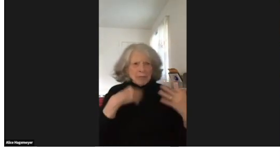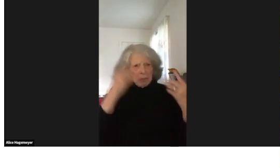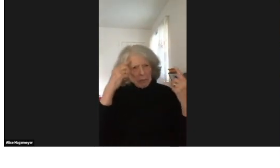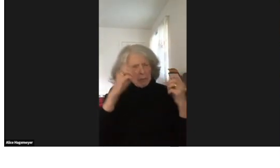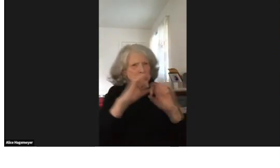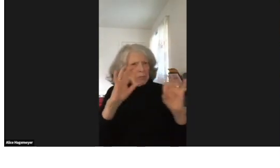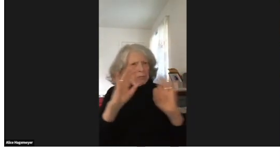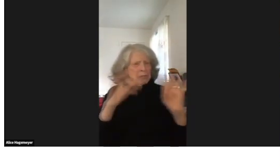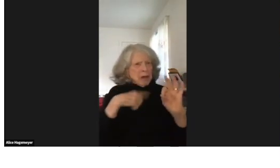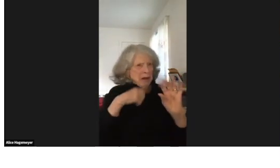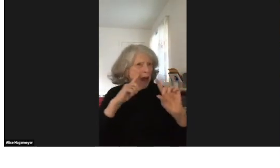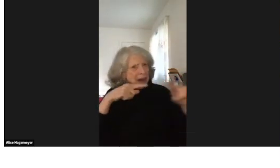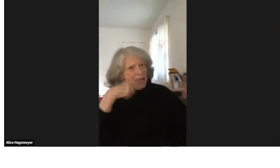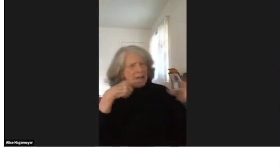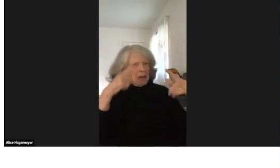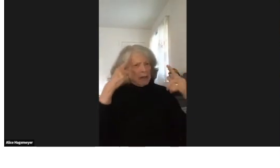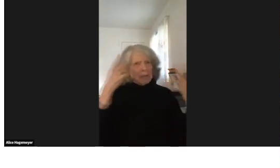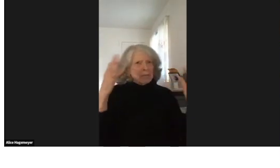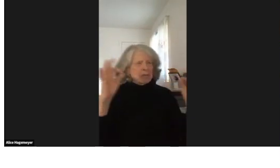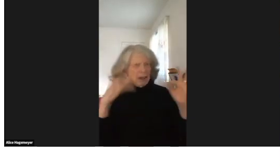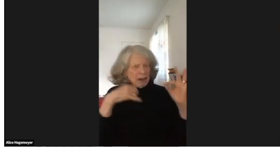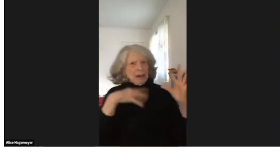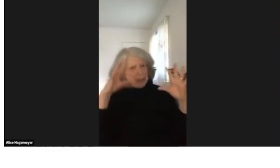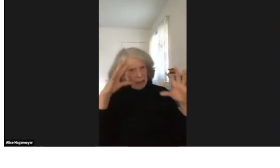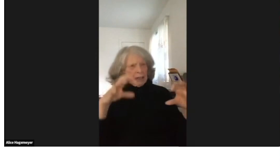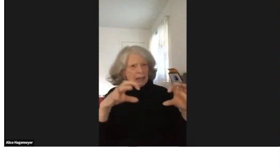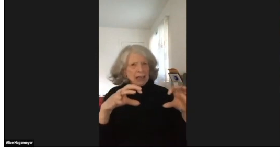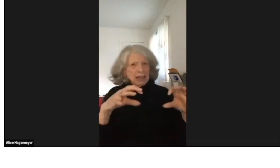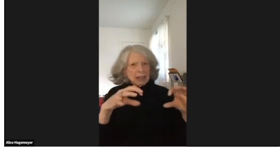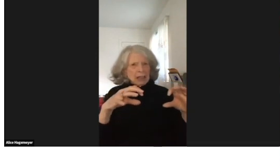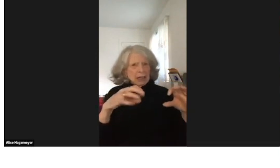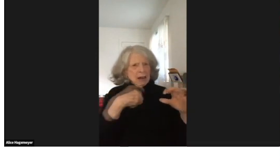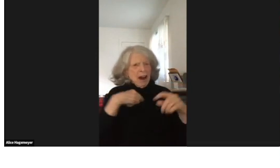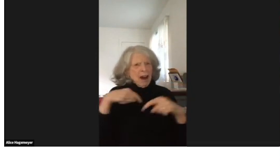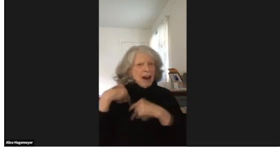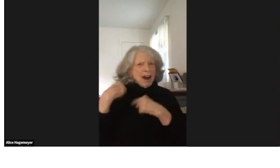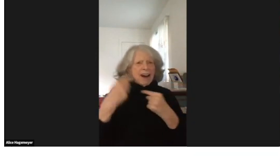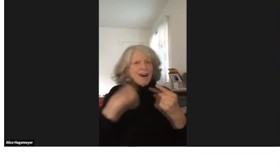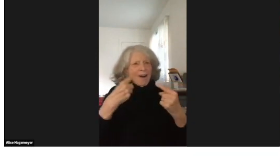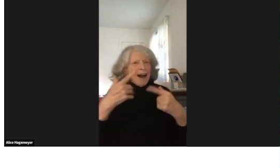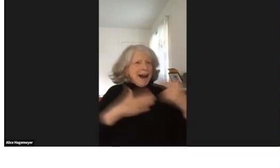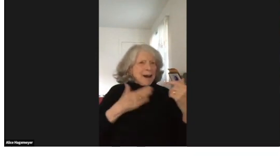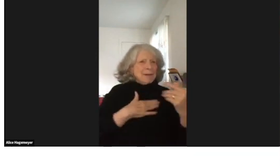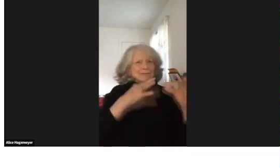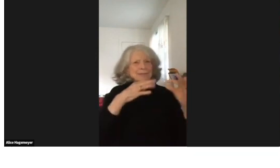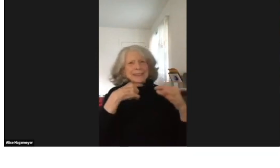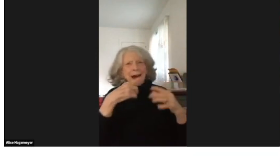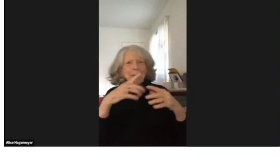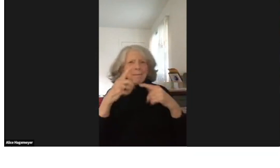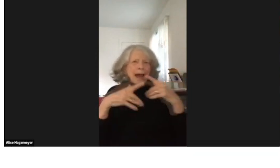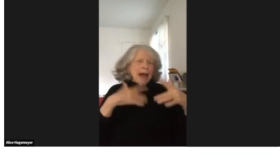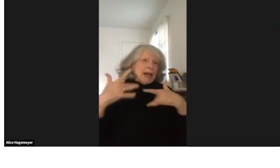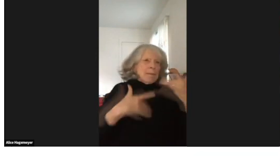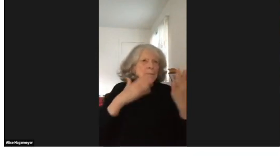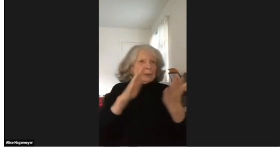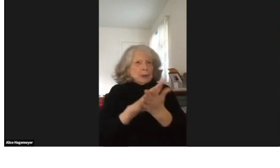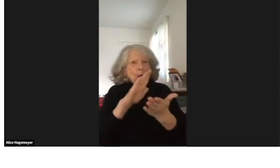I thought -- I didn't think it was a big deal, everybody was hearing, I was the only person who was deaf.